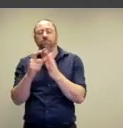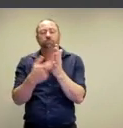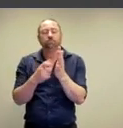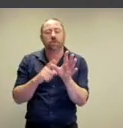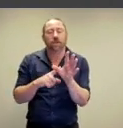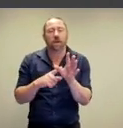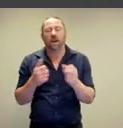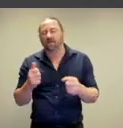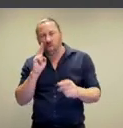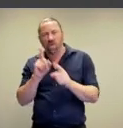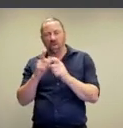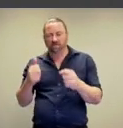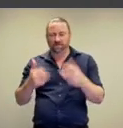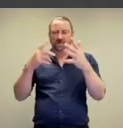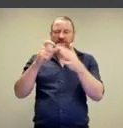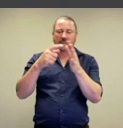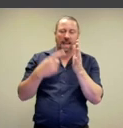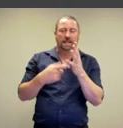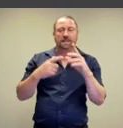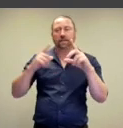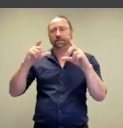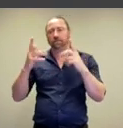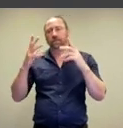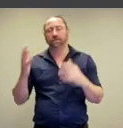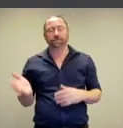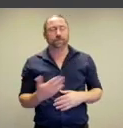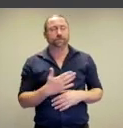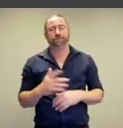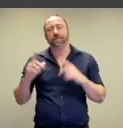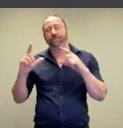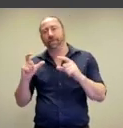same kind of